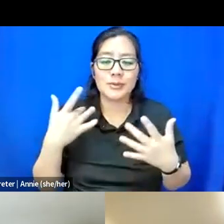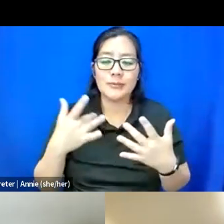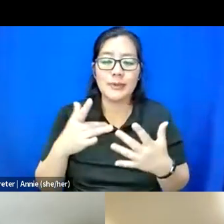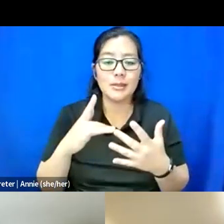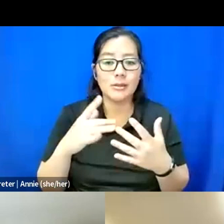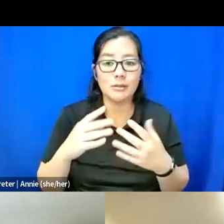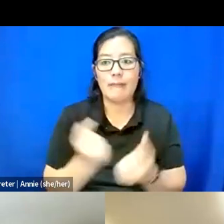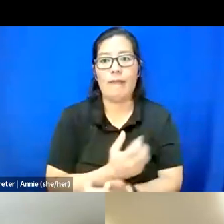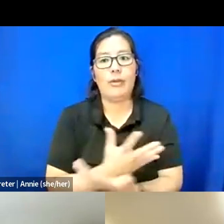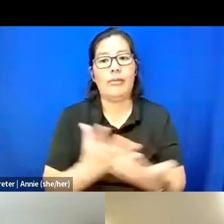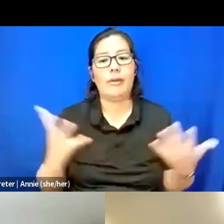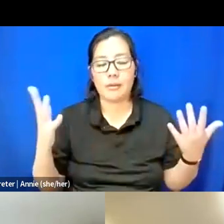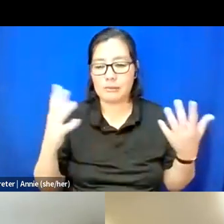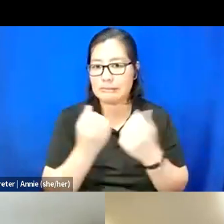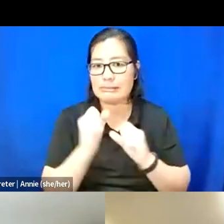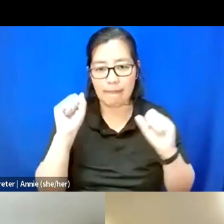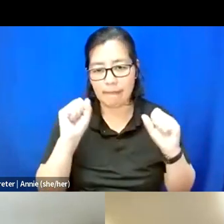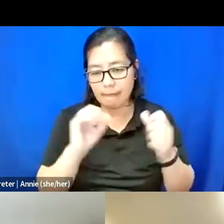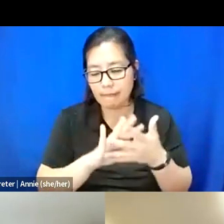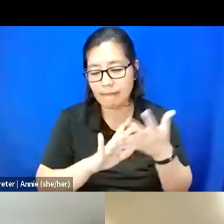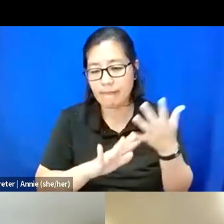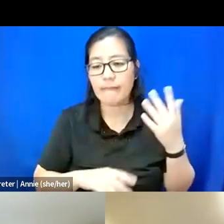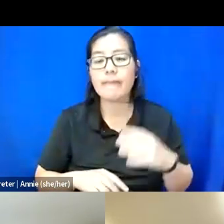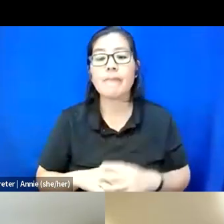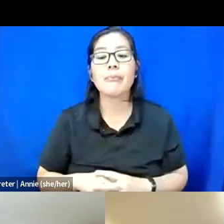And with that, you know, with all these reflections,